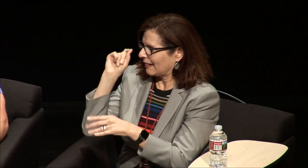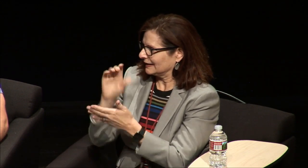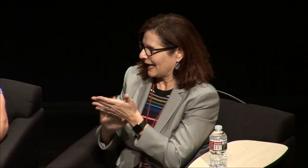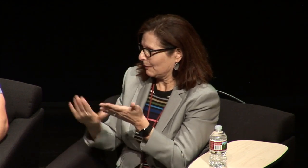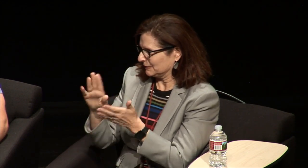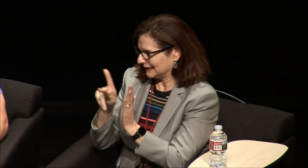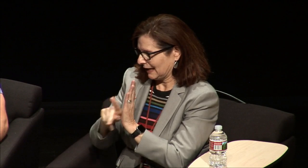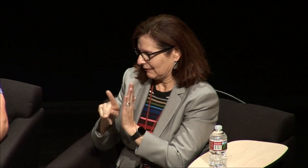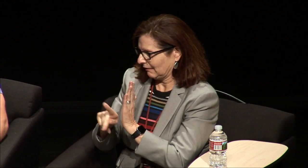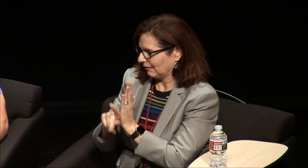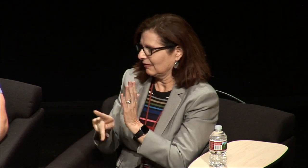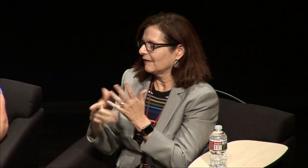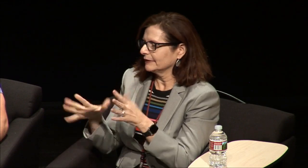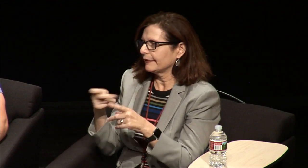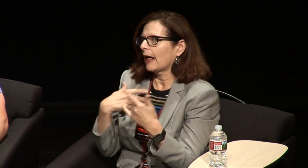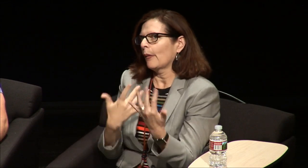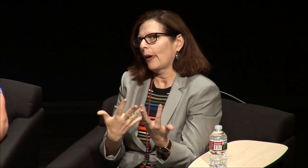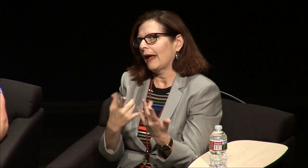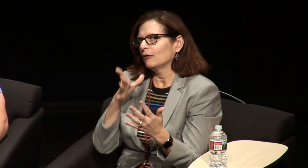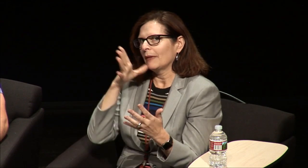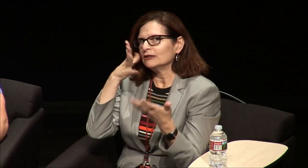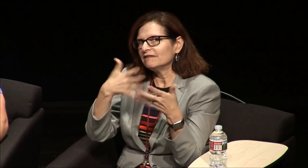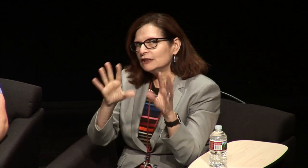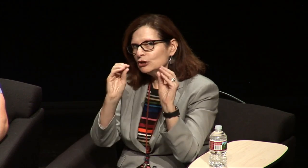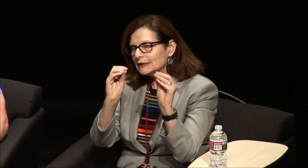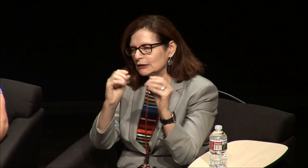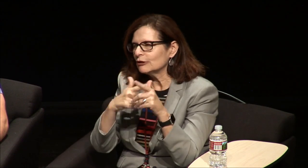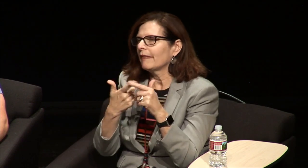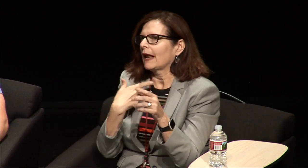the deaf school that's on Gallaudet's campus Kendall and I'd be waiting for my